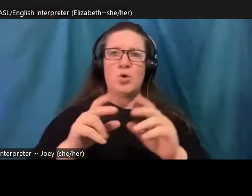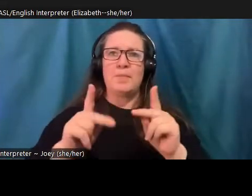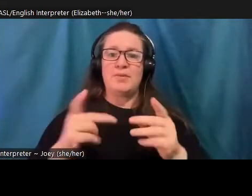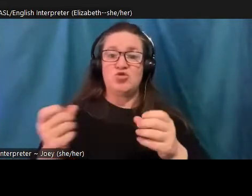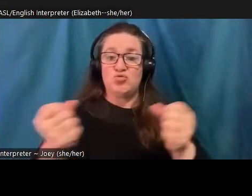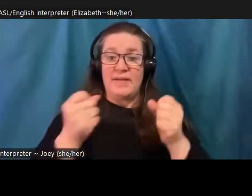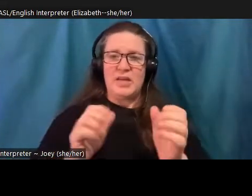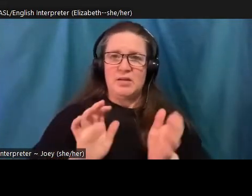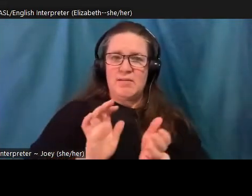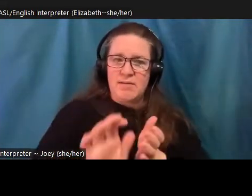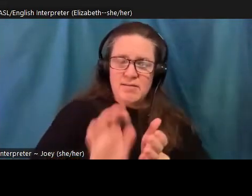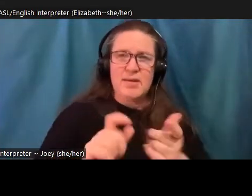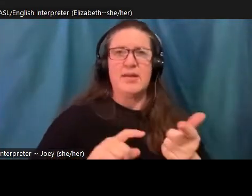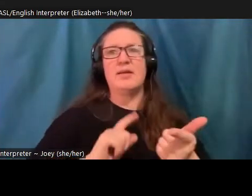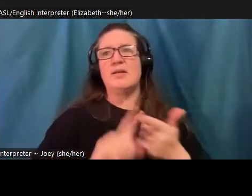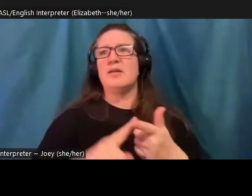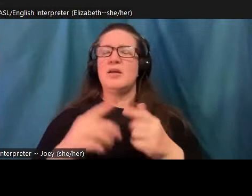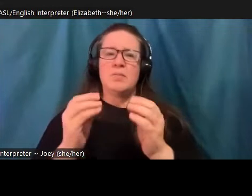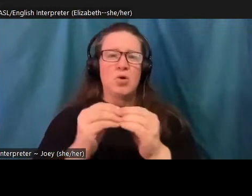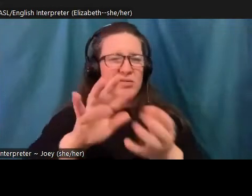abuse and violent crime. And this has been shown again and